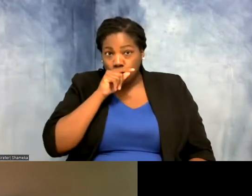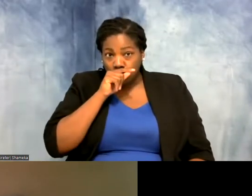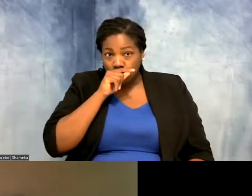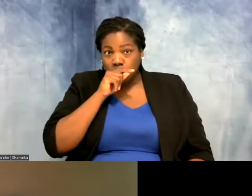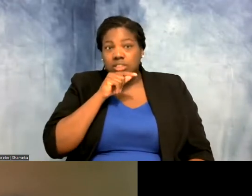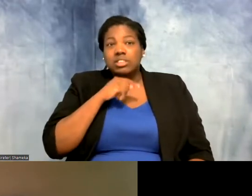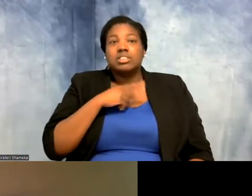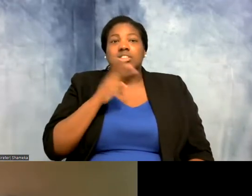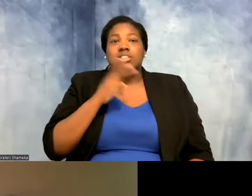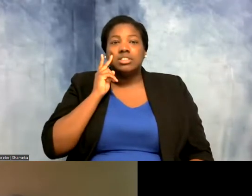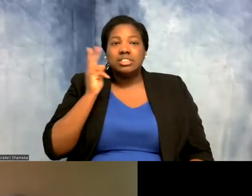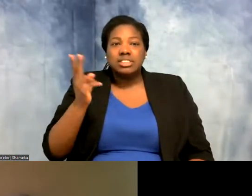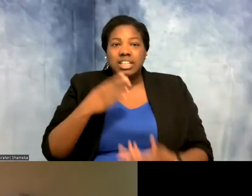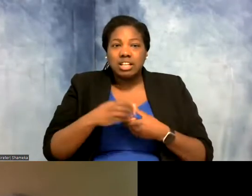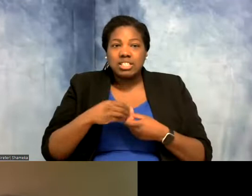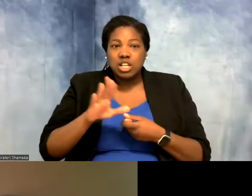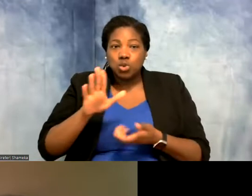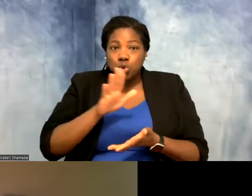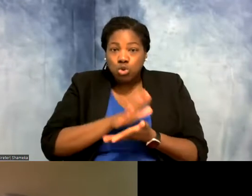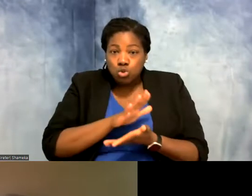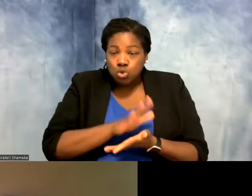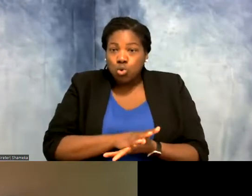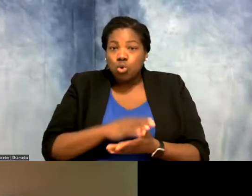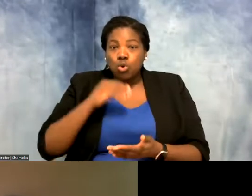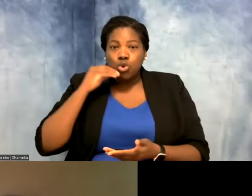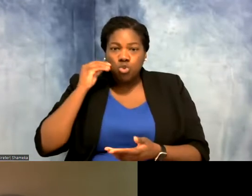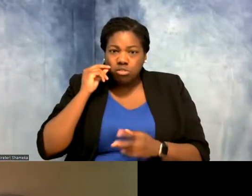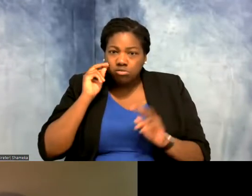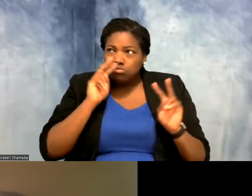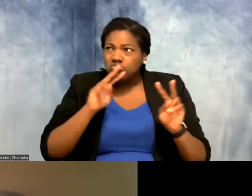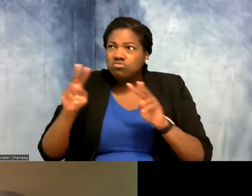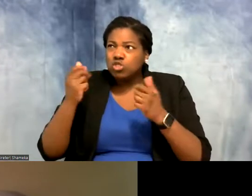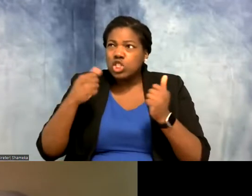you see outside your school or outside of your house, and try starting to identify them. So that's